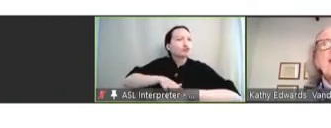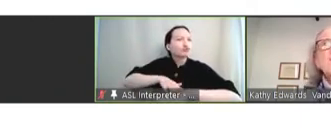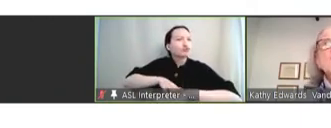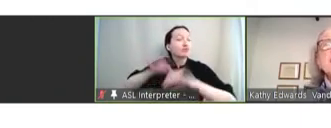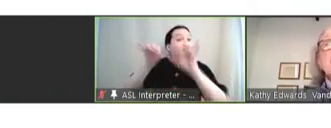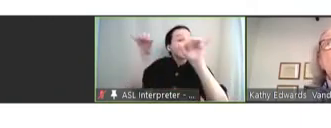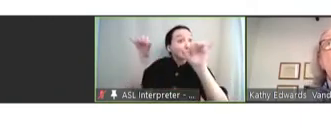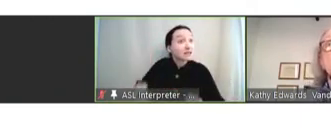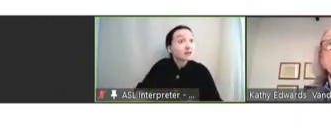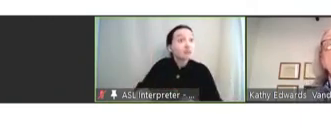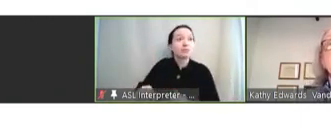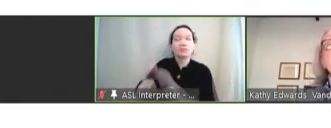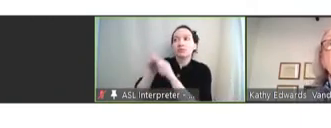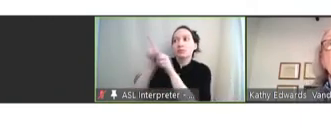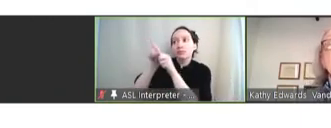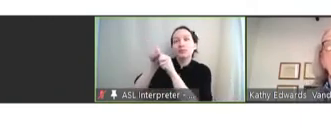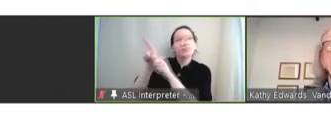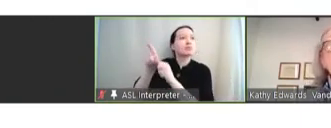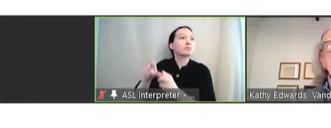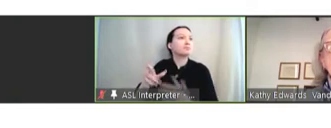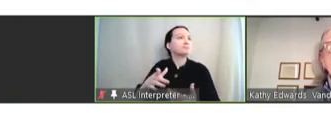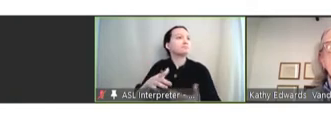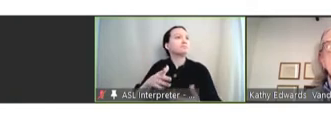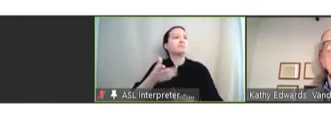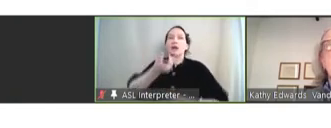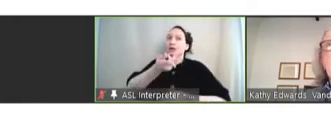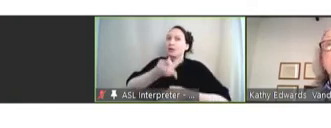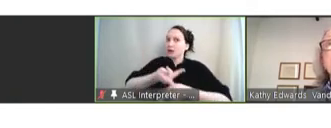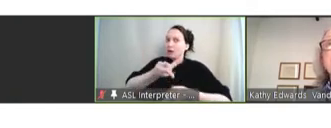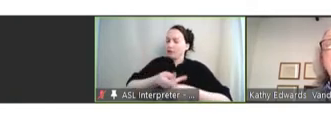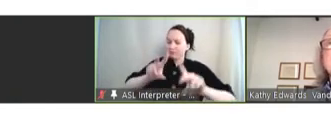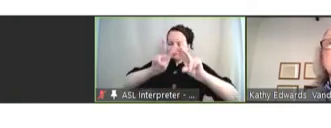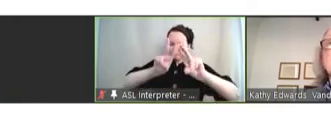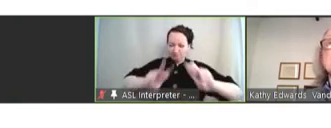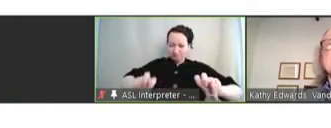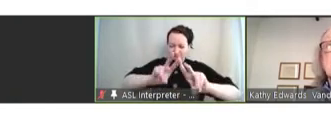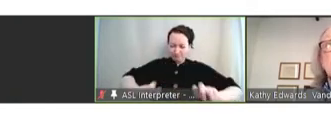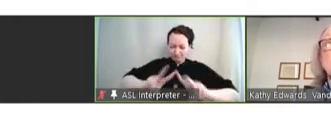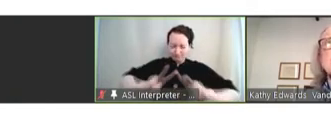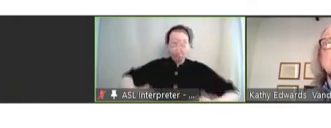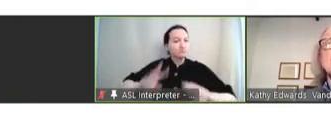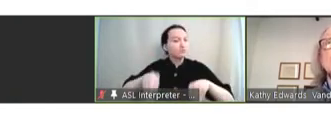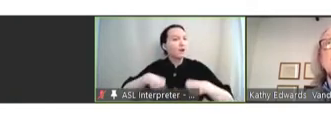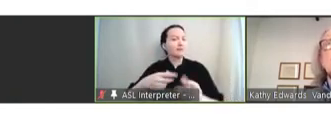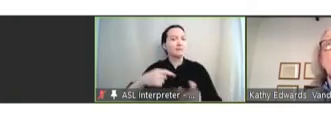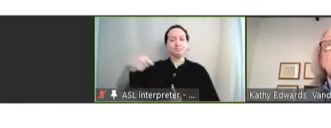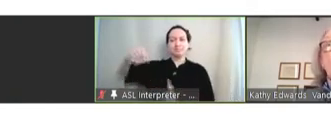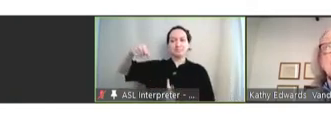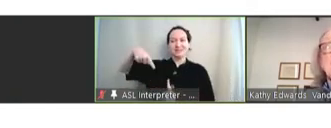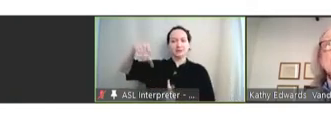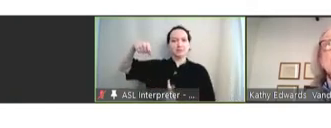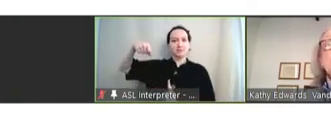and those have also been very carefully assessed and provided as signals, certainly not causation,